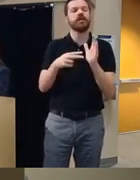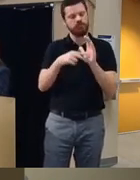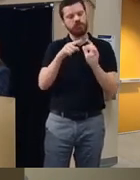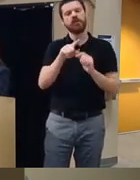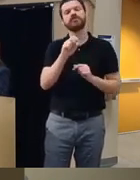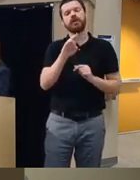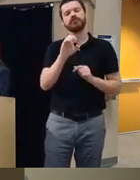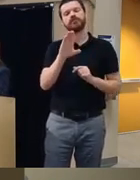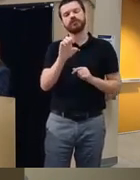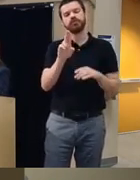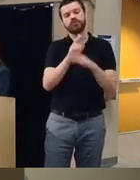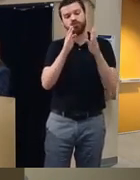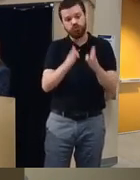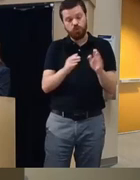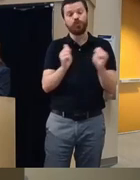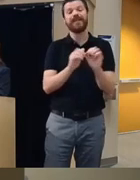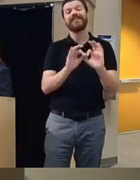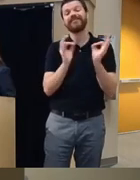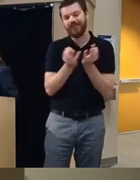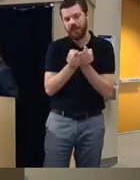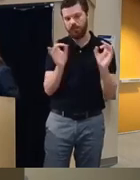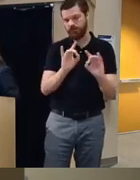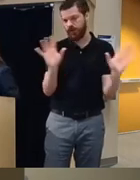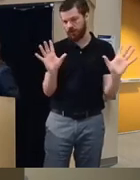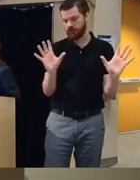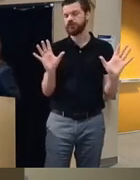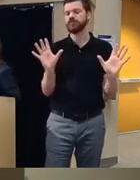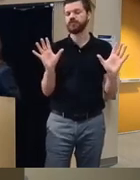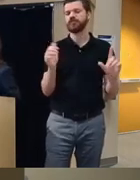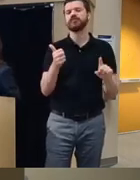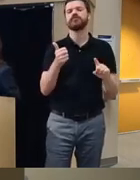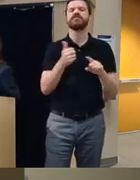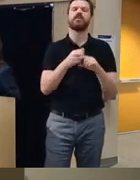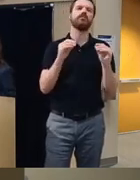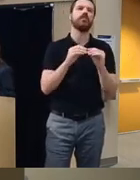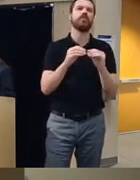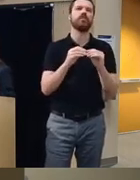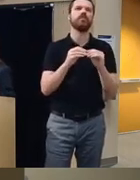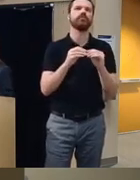users where there was Family Violence but um it was lower level sort of not that it's lower